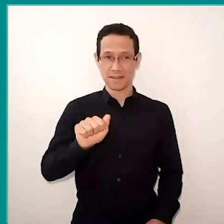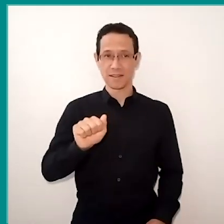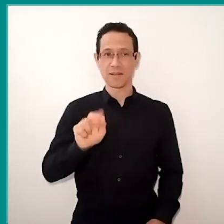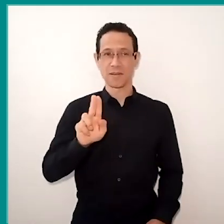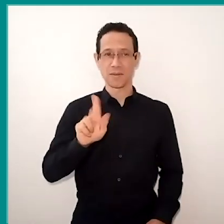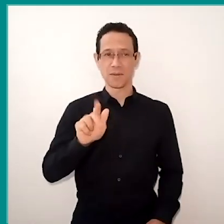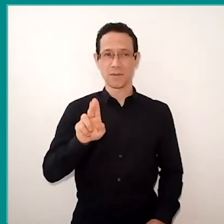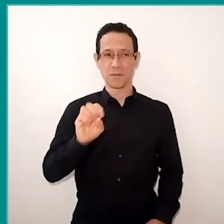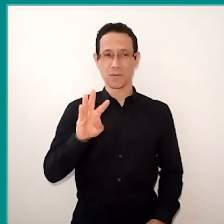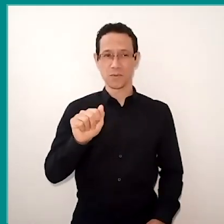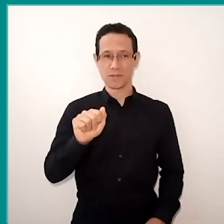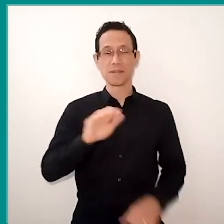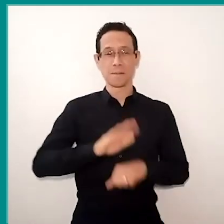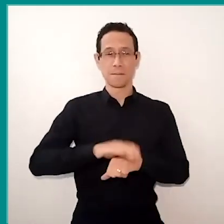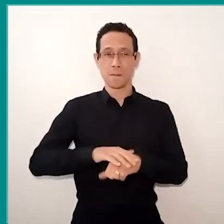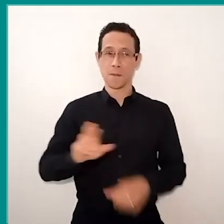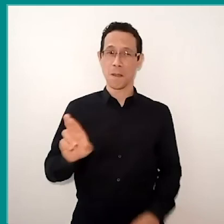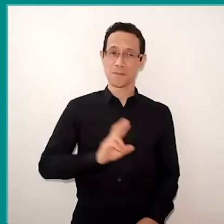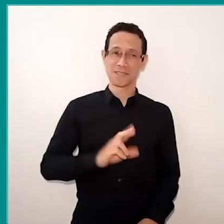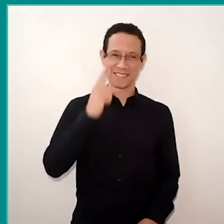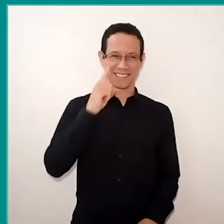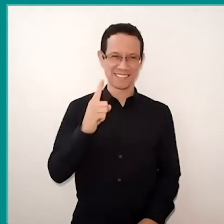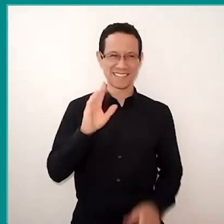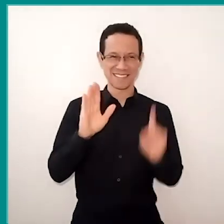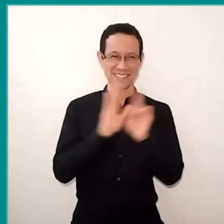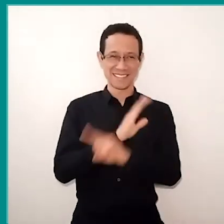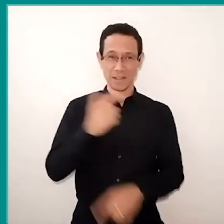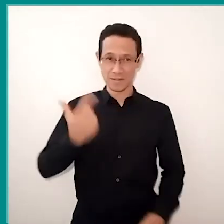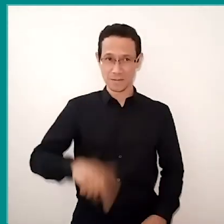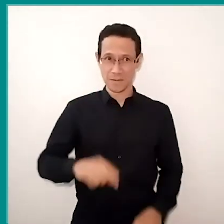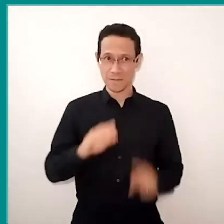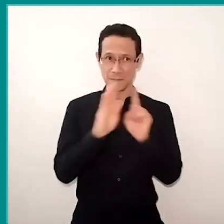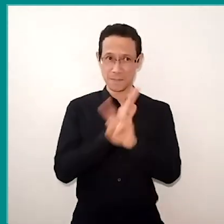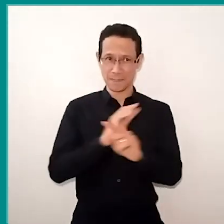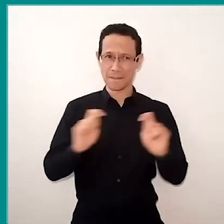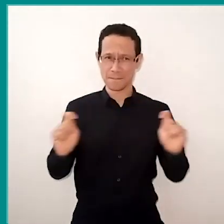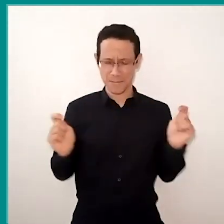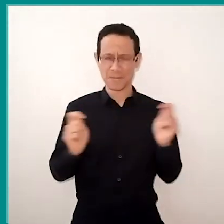for her to bring us an answer for this question I asked and I will repeat here: Maria Augusta, It will be possible to conceive